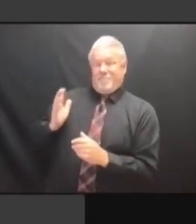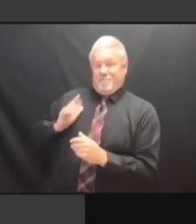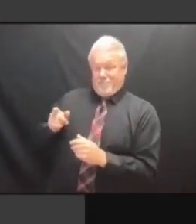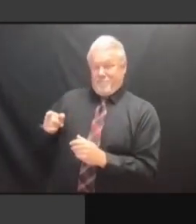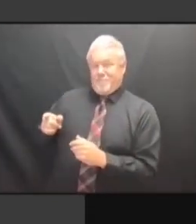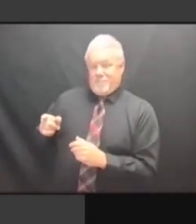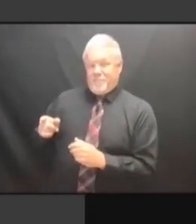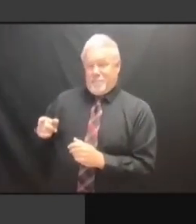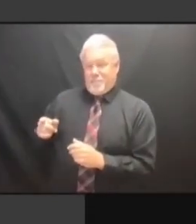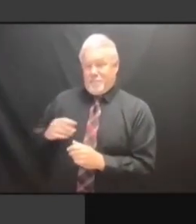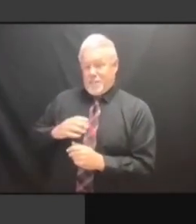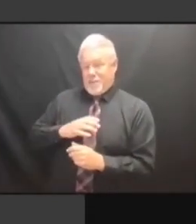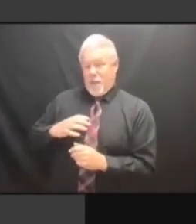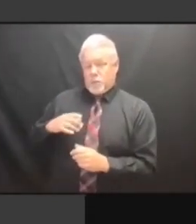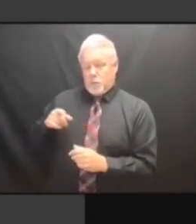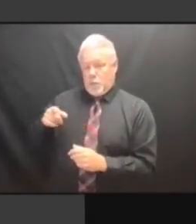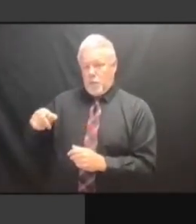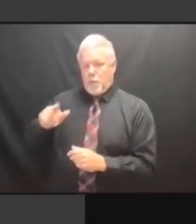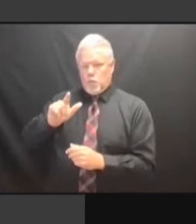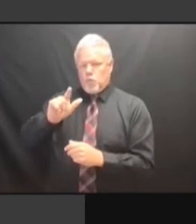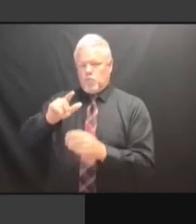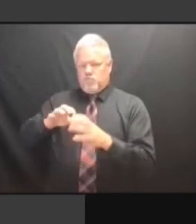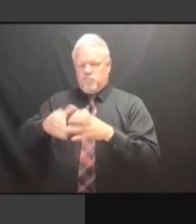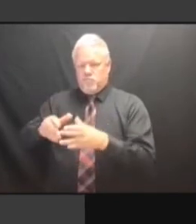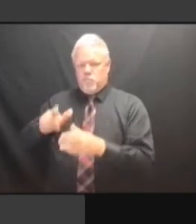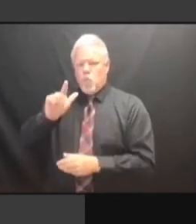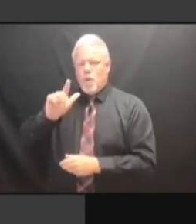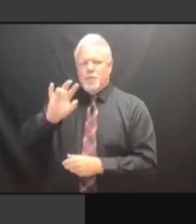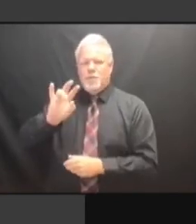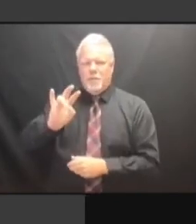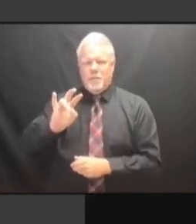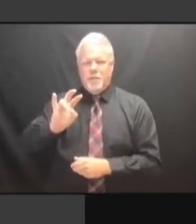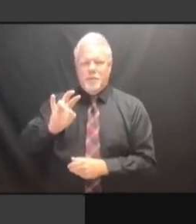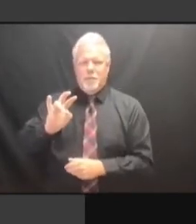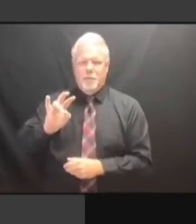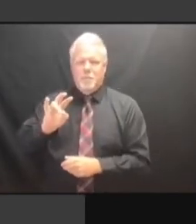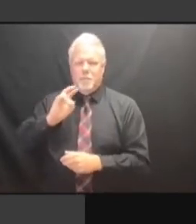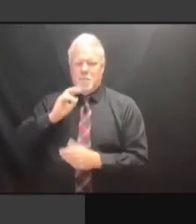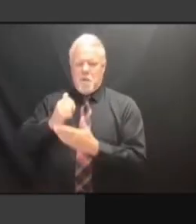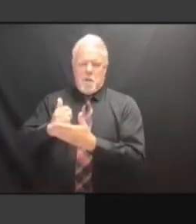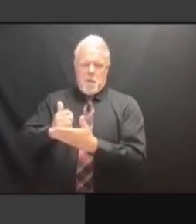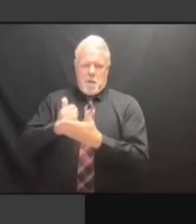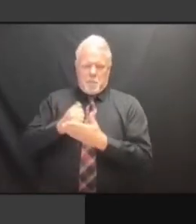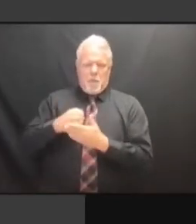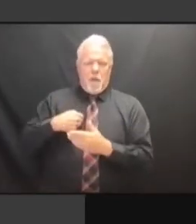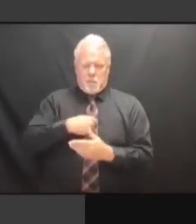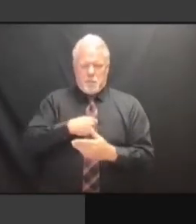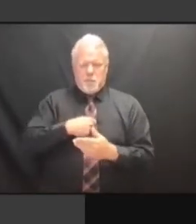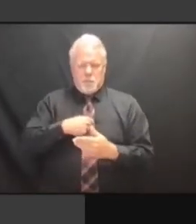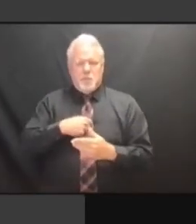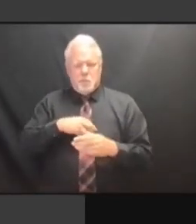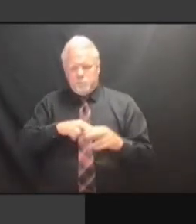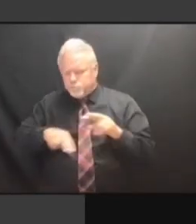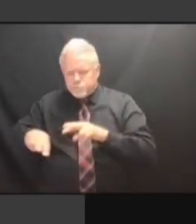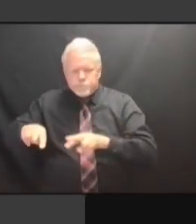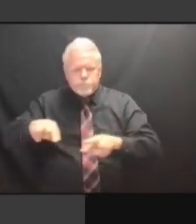DISTRICT ISSUES WILL GENERATE A DISCUSSION AMONG DISTRICT ISSUES WILL GENERATE A DISCUSSION AMONG THE DISTRICT ISSUES WILL GENERATE A DISCUSSION AMONG THE COMMISSION DISCUSSION AMONG THE COMMISSION DISCUSSION AMONG THE COMMISSION ER DISCUSSION AMONG THE COMMISSION ERS, ERS, COUNTY ERS, COUNTY COMMISSIONERS ERS, COUNTY COMMISSIONERS AS ERS, COUNTY COMMISSIONERS AS WELL ERS, COUNTY COMMISSIONERS AS WELL AS ERS, COUNTY COMMISSIONERS AS WELL AS THE ERS, COUNTY COMMISSIONERS AS WELL AS THE STATE ERS, COUNTY COMMISSIONERS AS WELL AS THE STATE COMMISSIONERS, WELL AS THE STATE COMMISSIONERS,